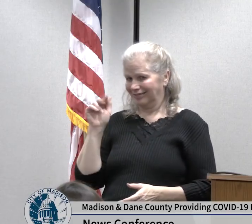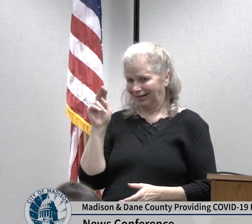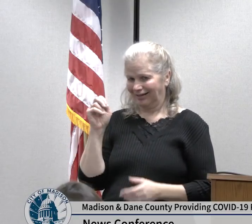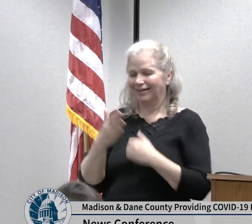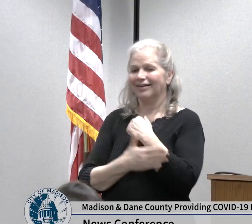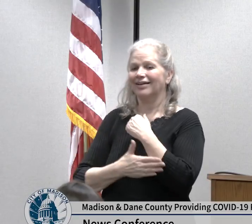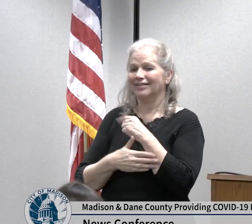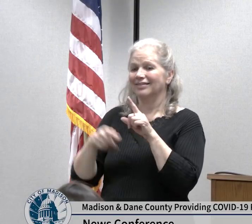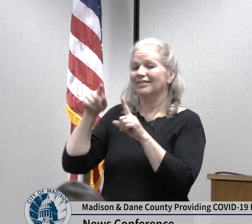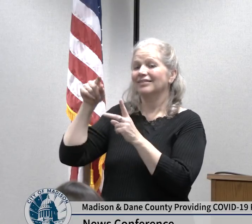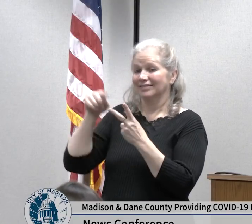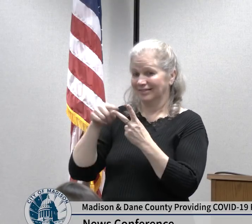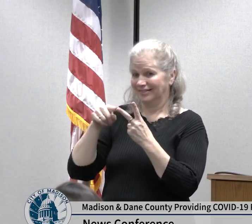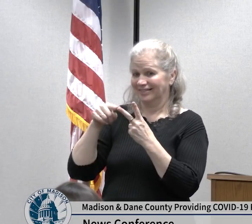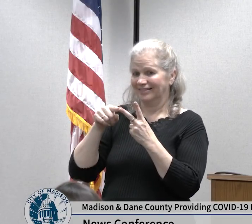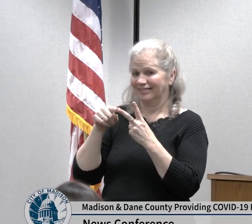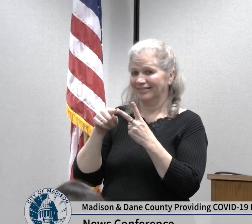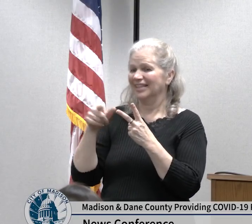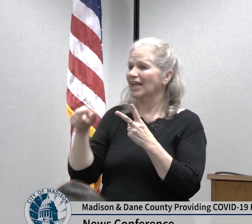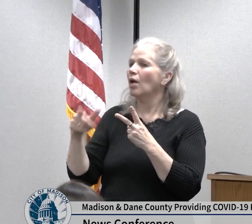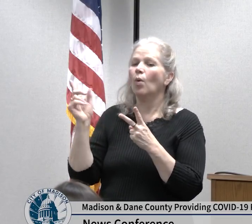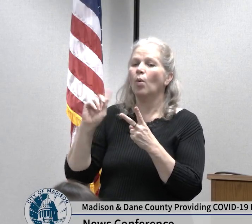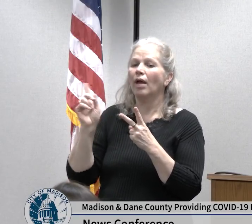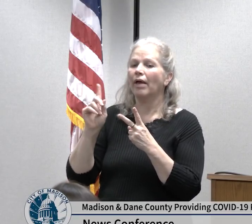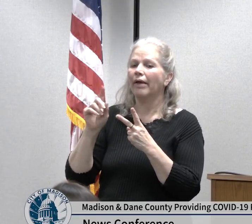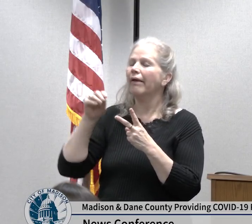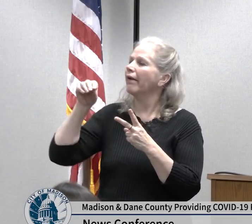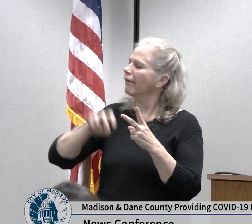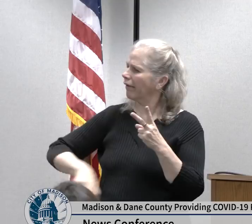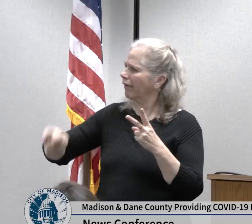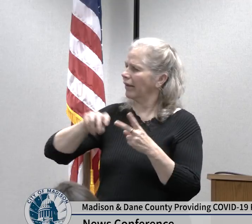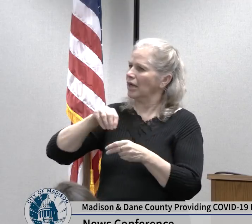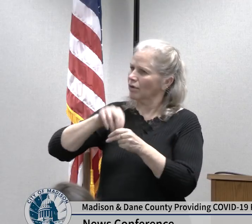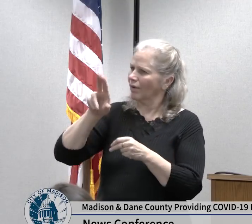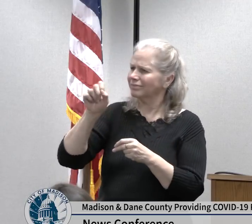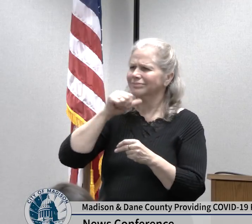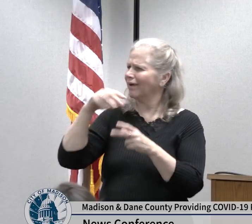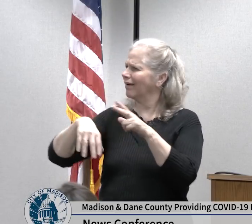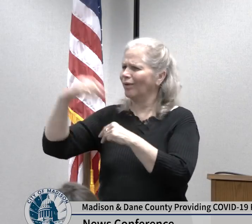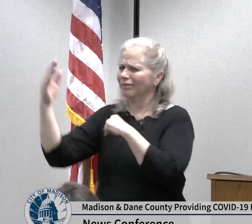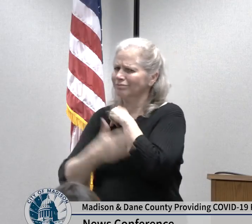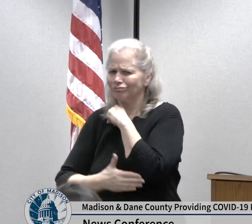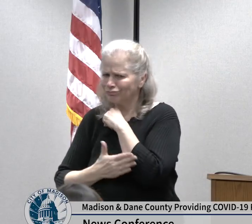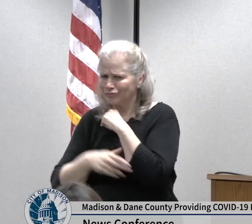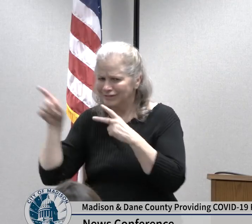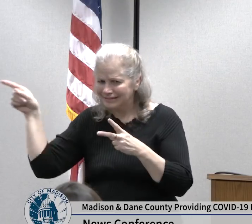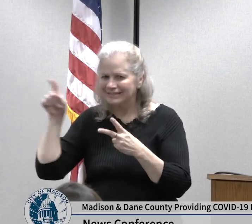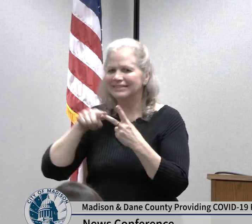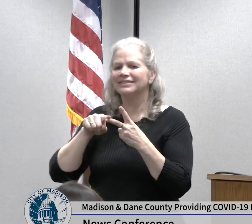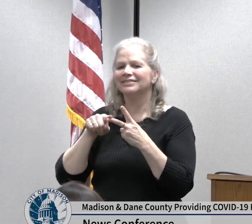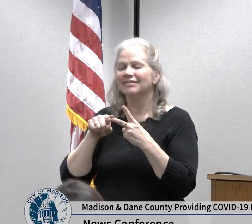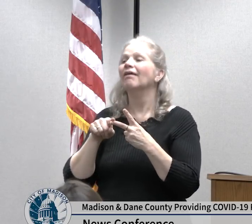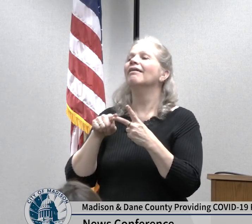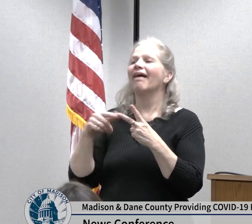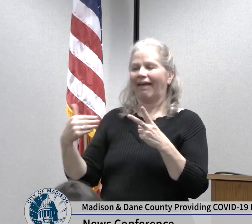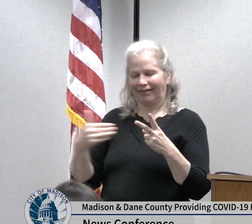within the United States and developed symptoms shortly thereafter they followed recommendation as you've heard already and called their